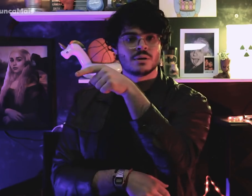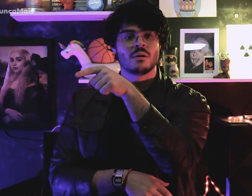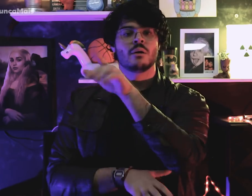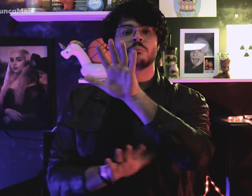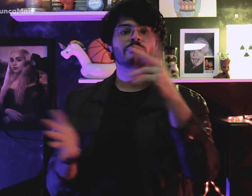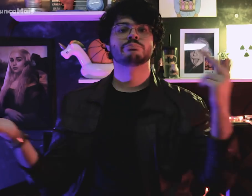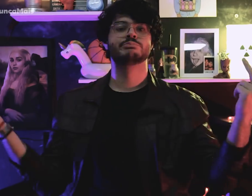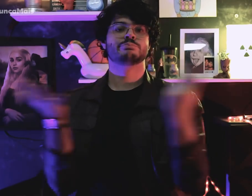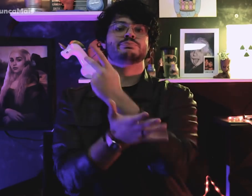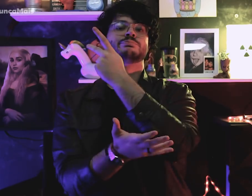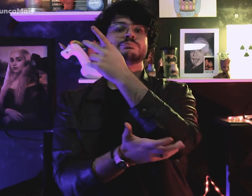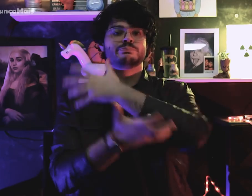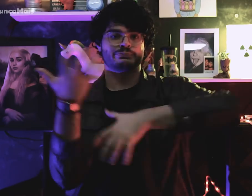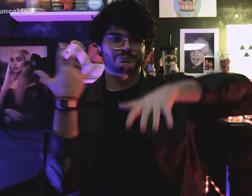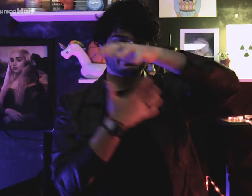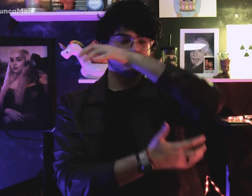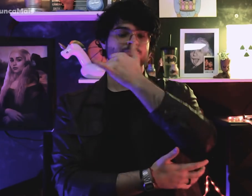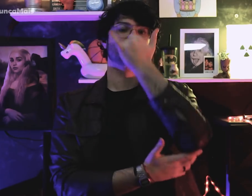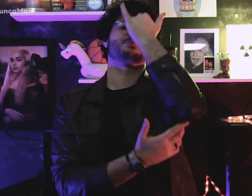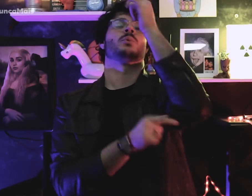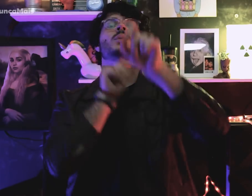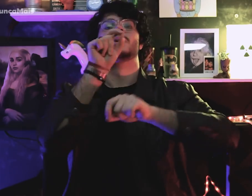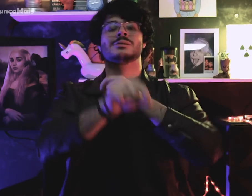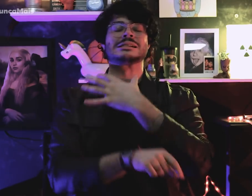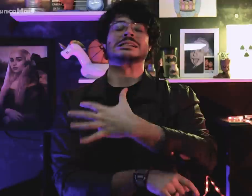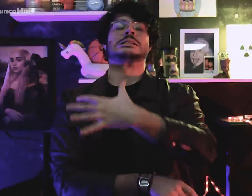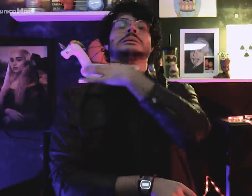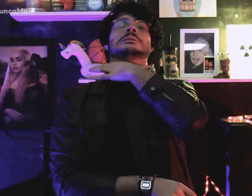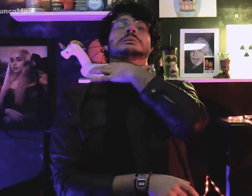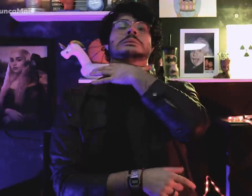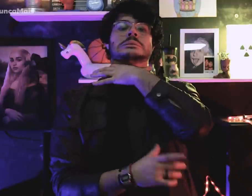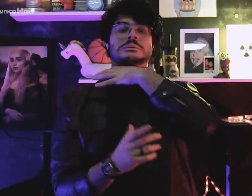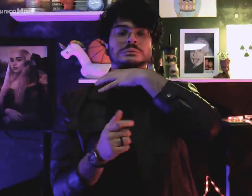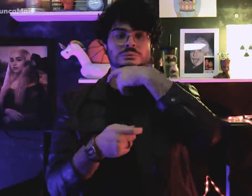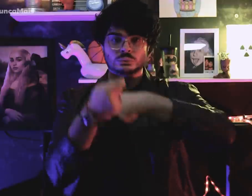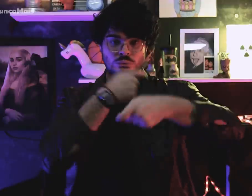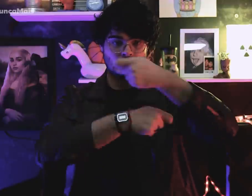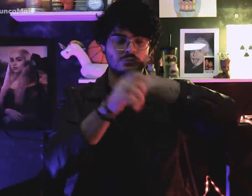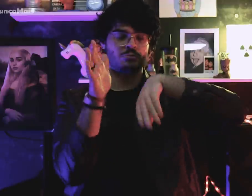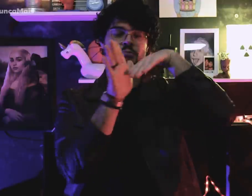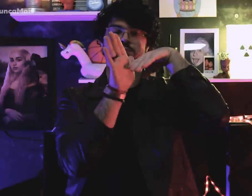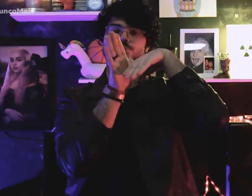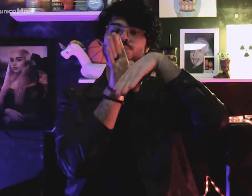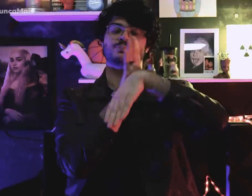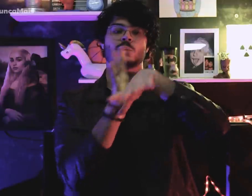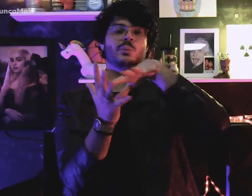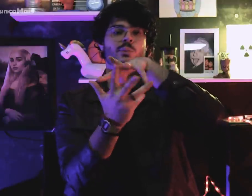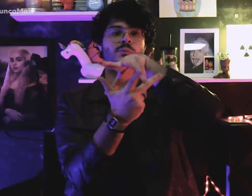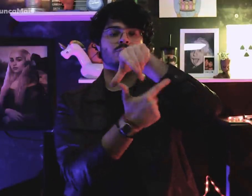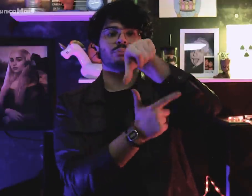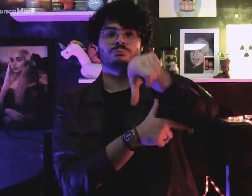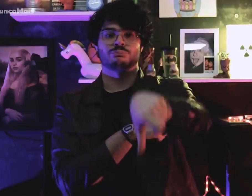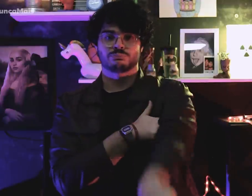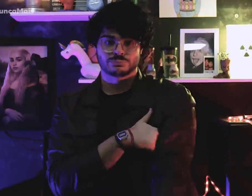fato que levou a crise econômica mundial.